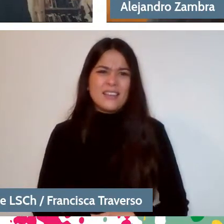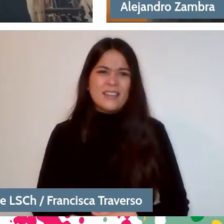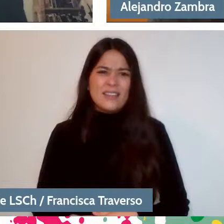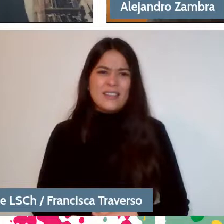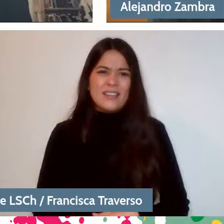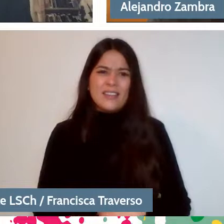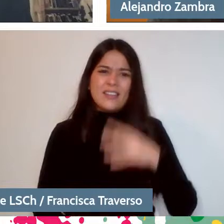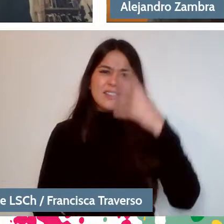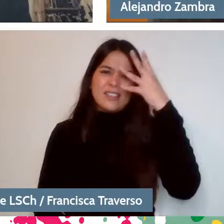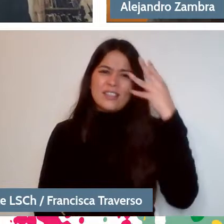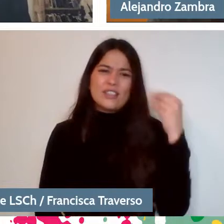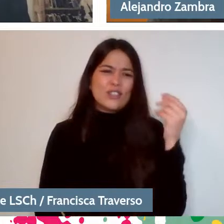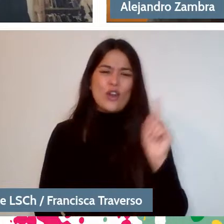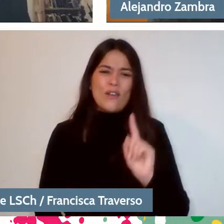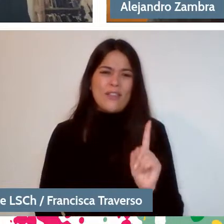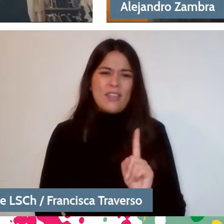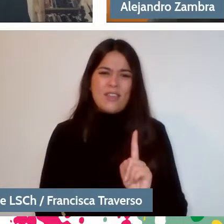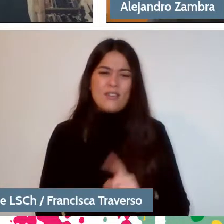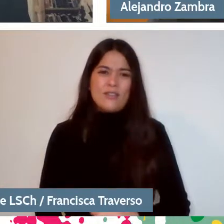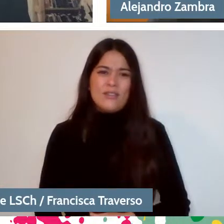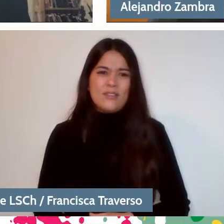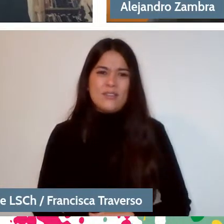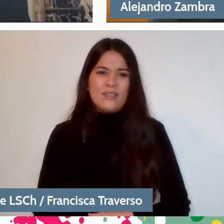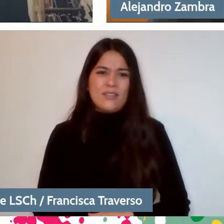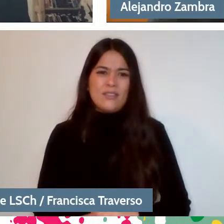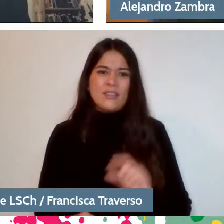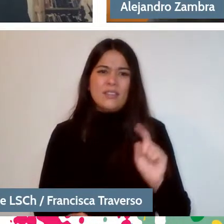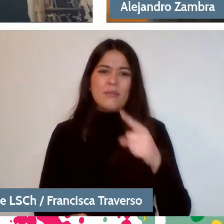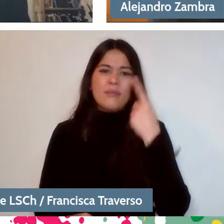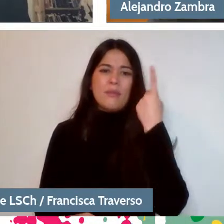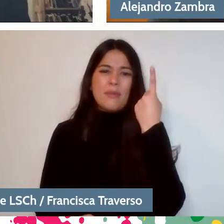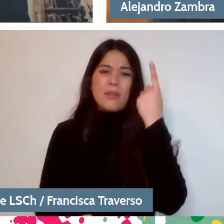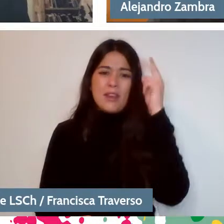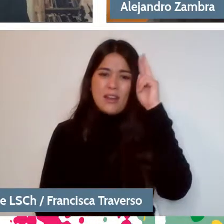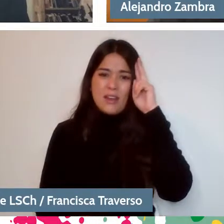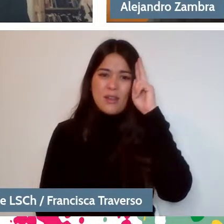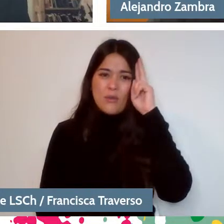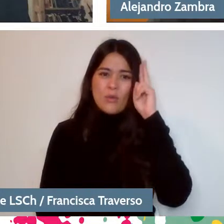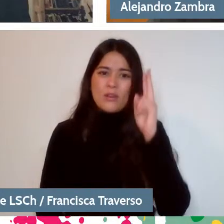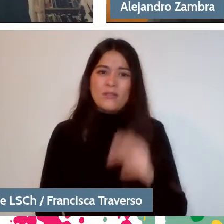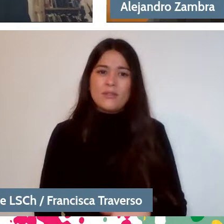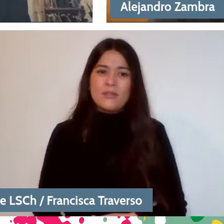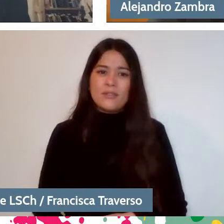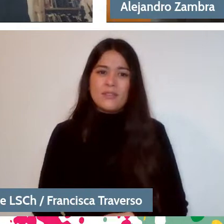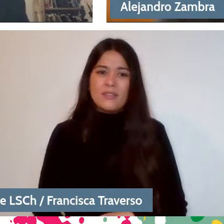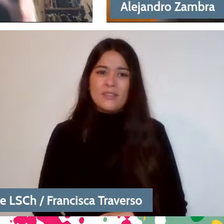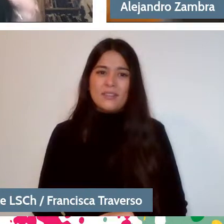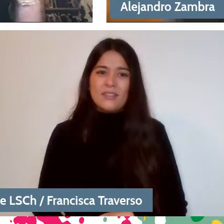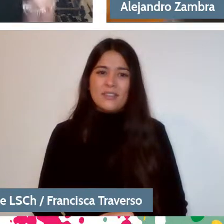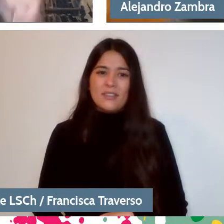So yeah, that's my earliest memory. But... -No, I said, for example,